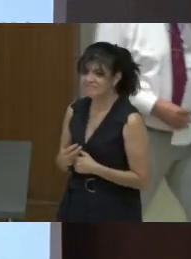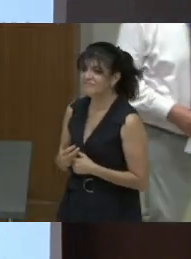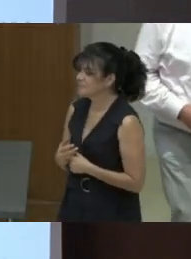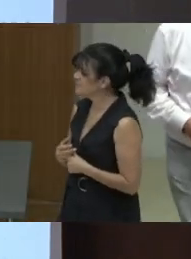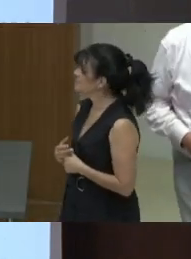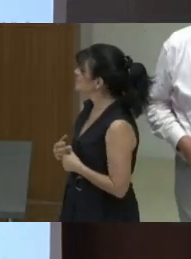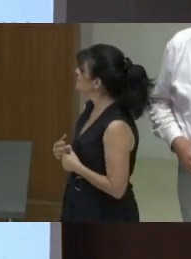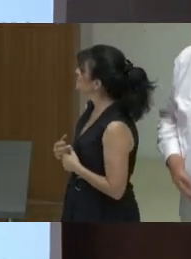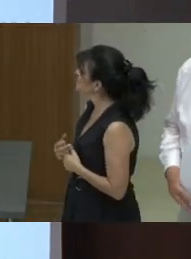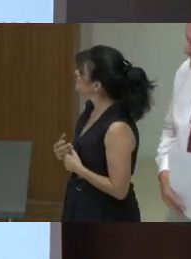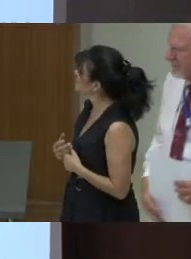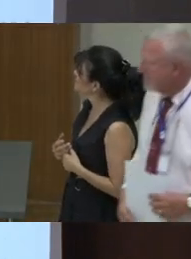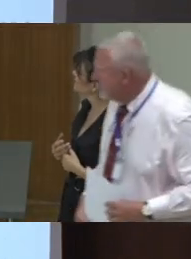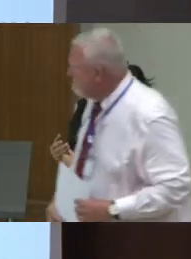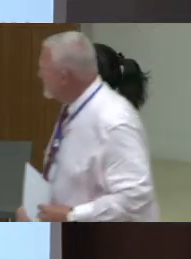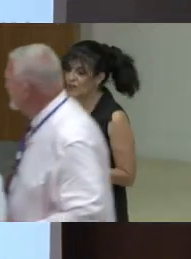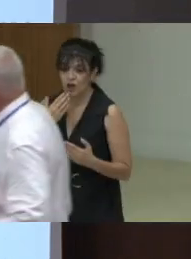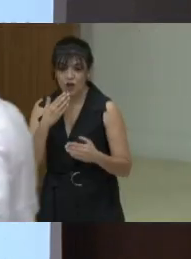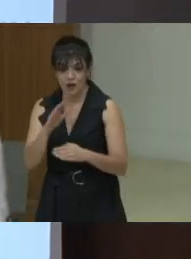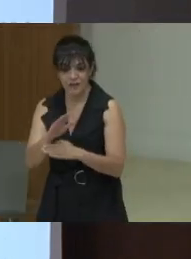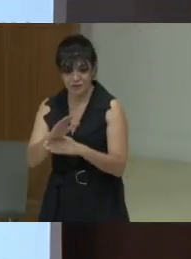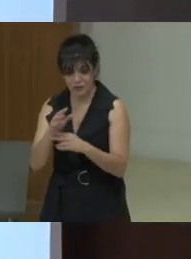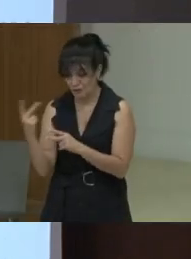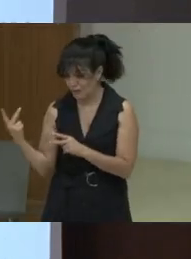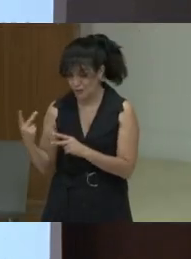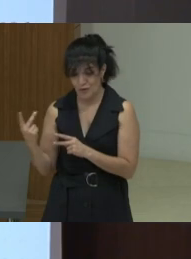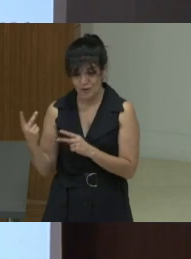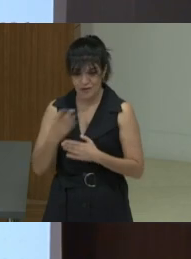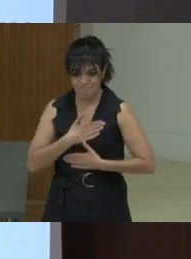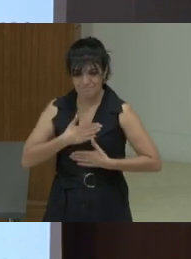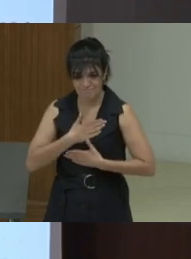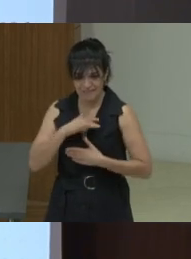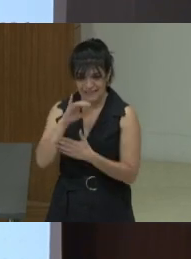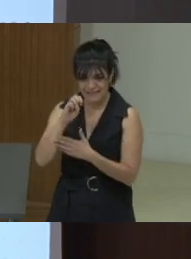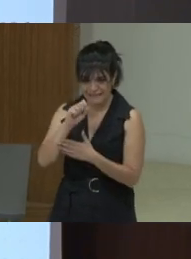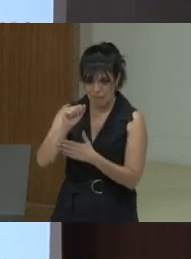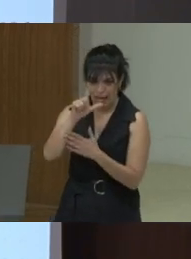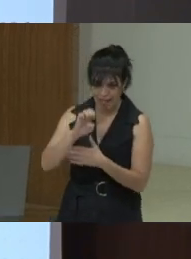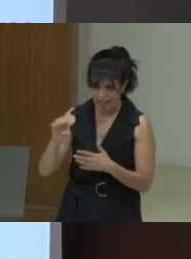Okay, good afternoon, everyone. It's a pleasure for us both to be here. I am Isabel De Bruin.